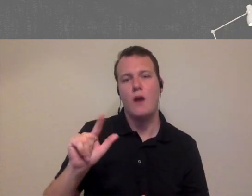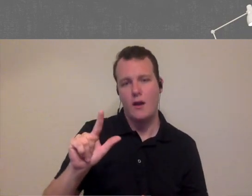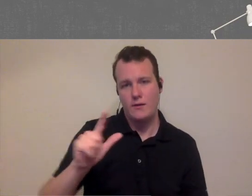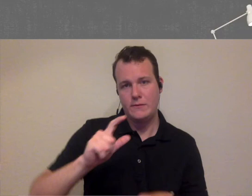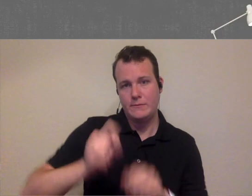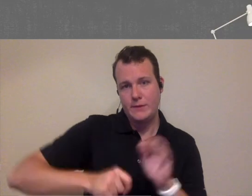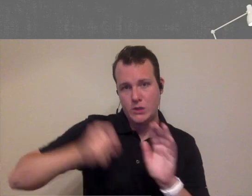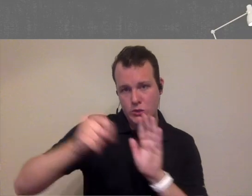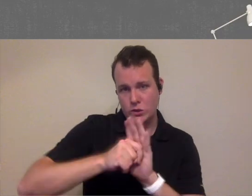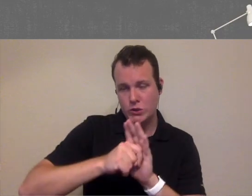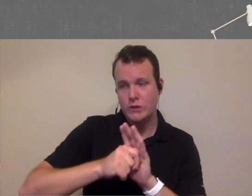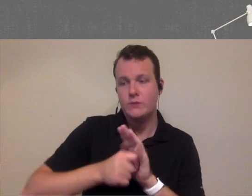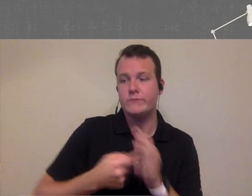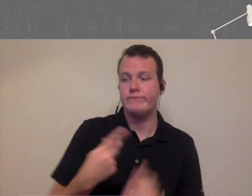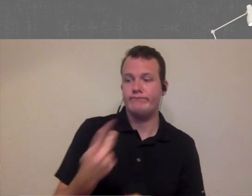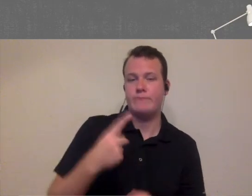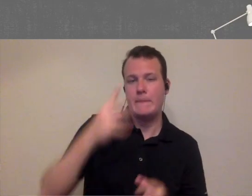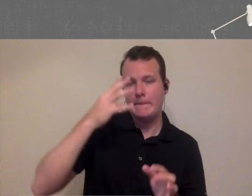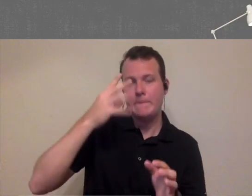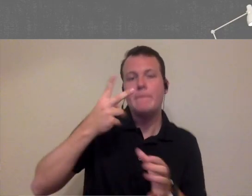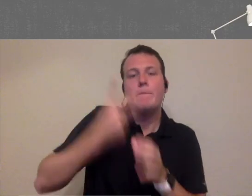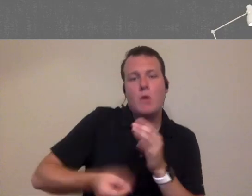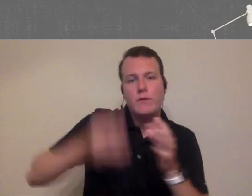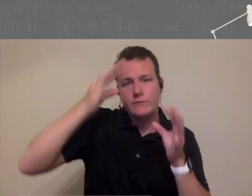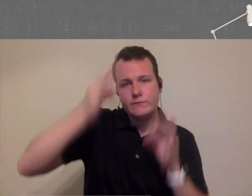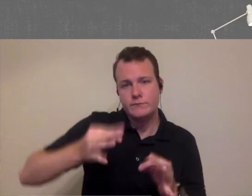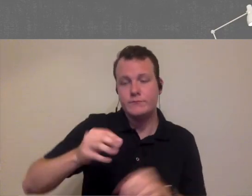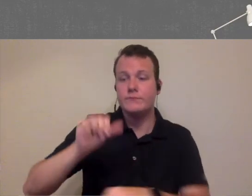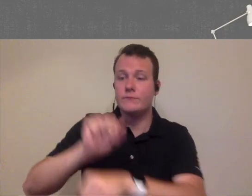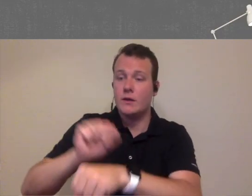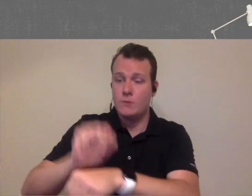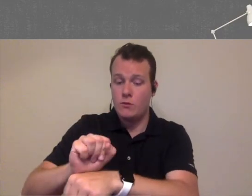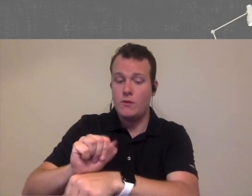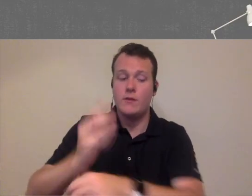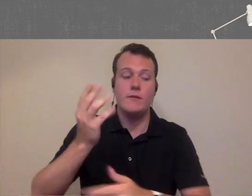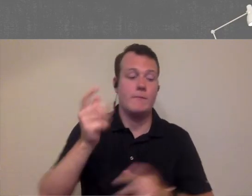where we both get to assess it so you know the employee and maybe the